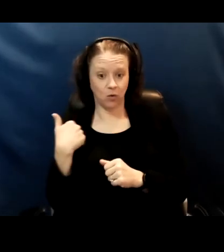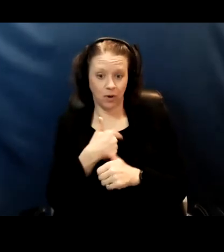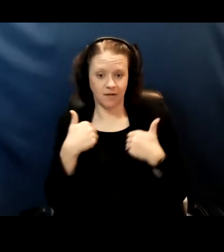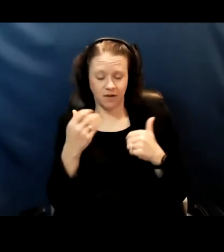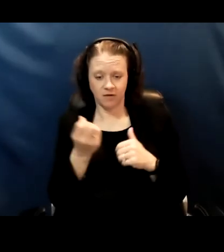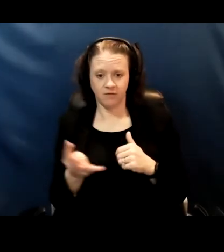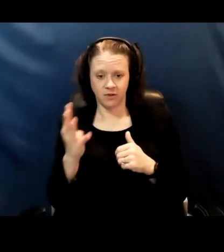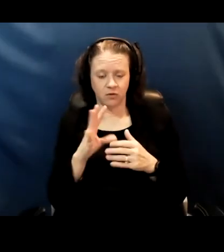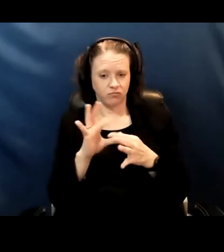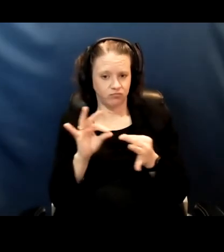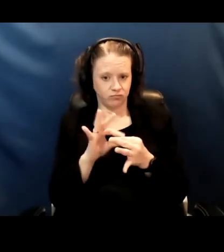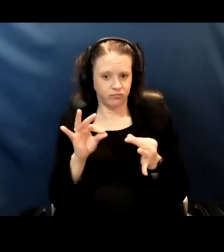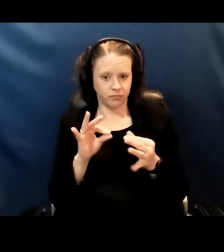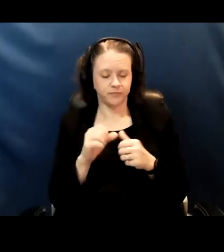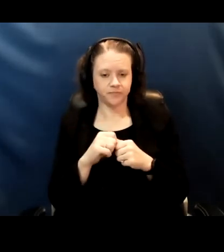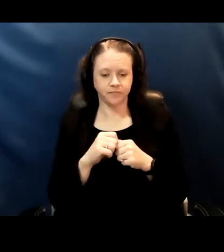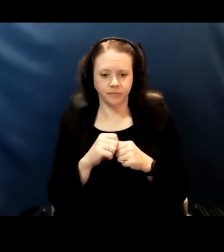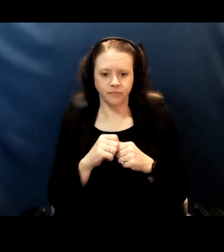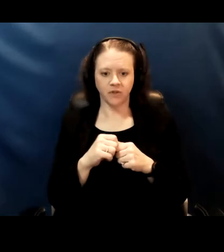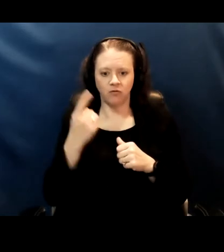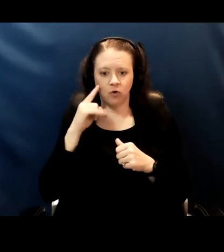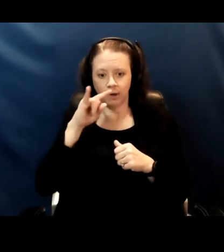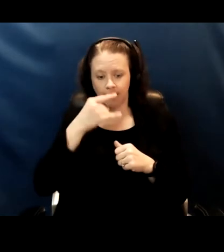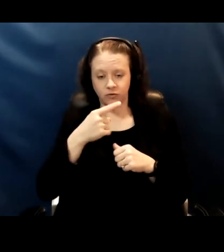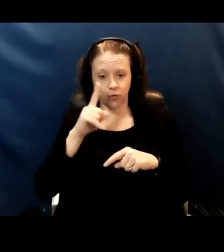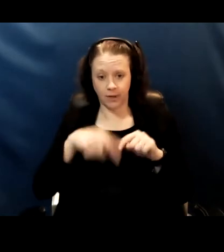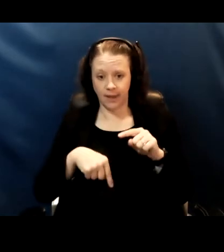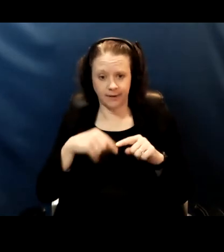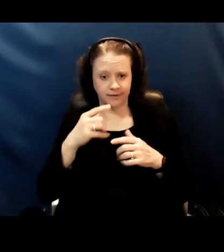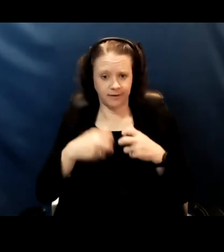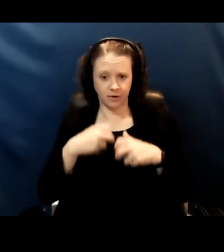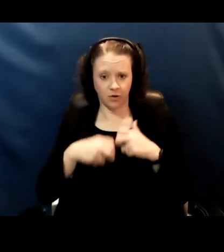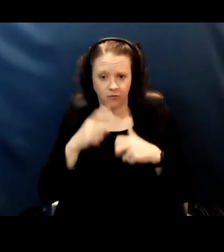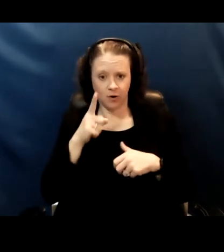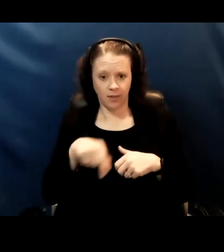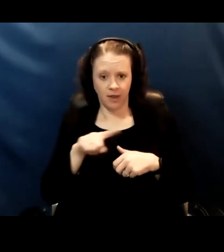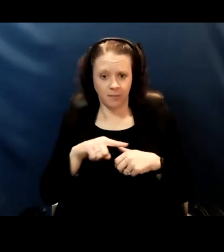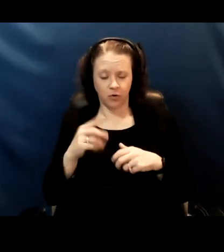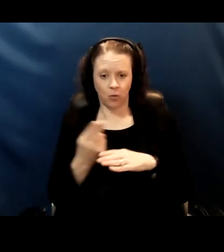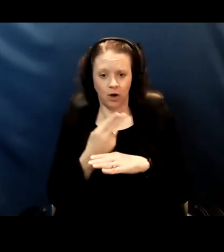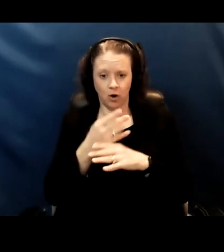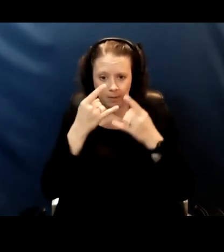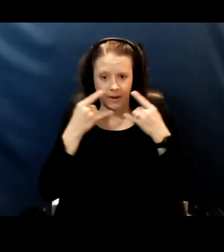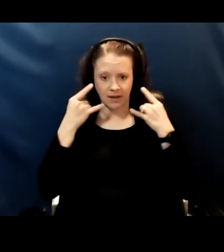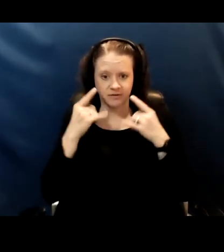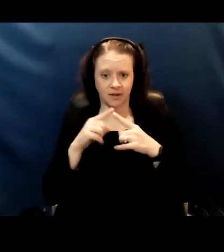like for kids who cannot, it's difficult for them to wear masks and returning to school what are your thoughts about that,